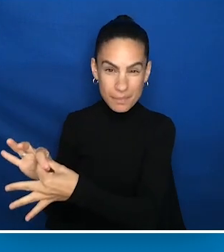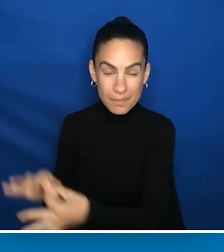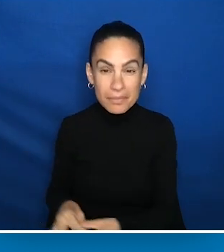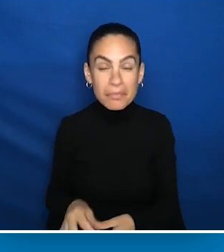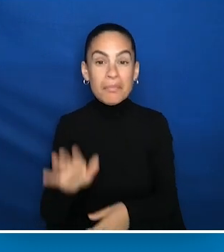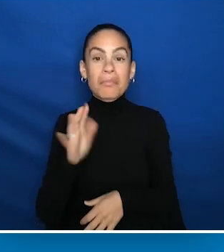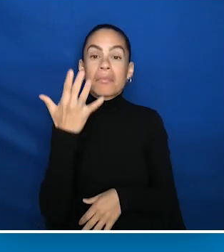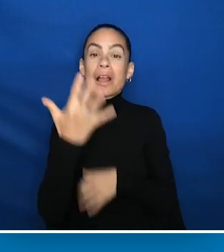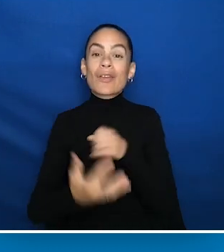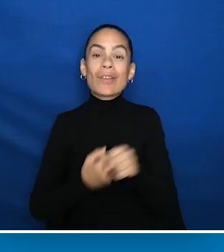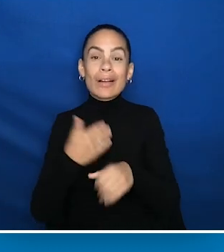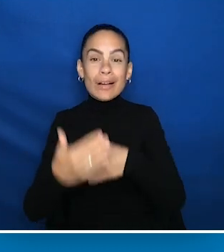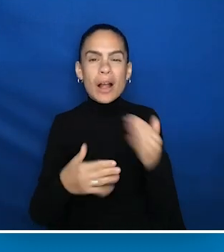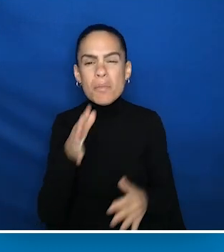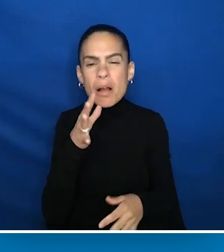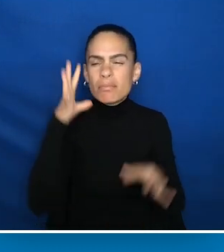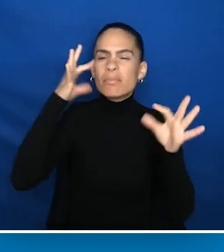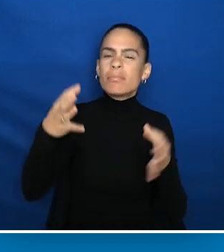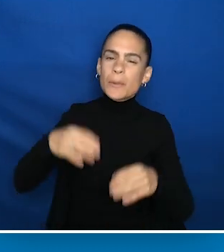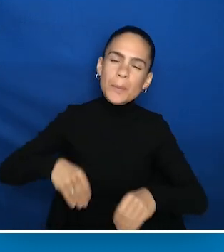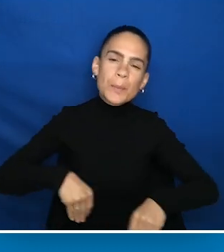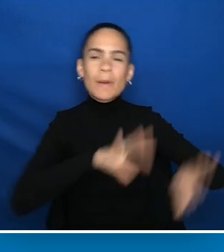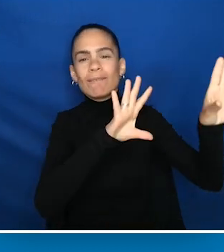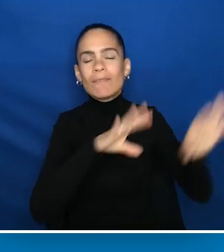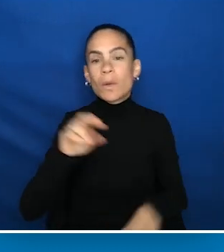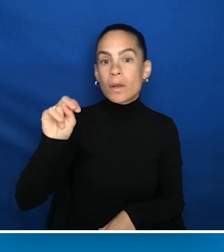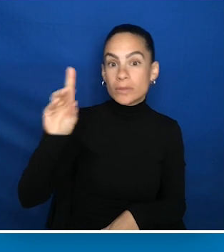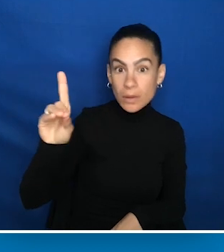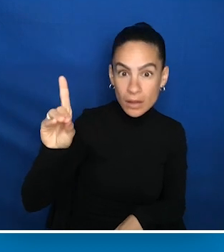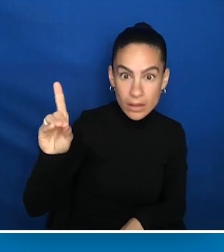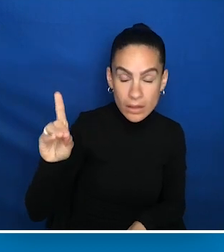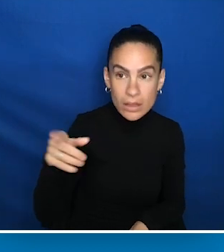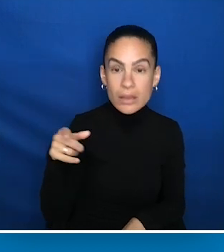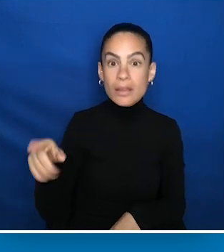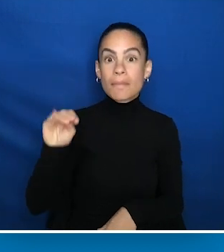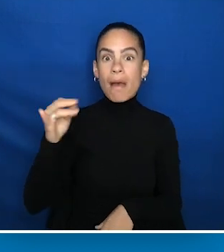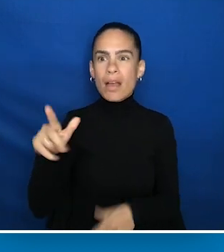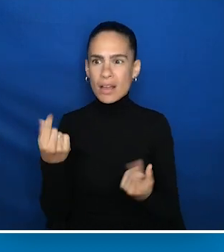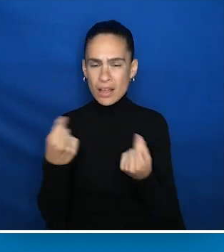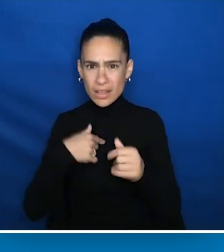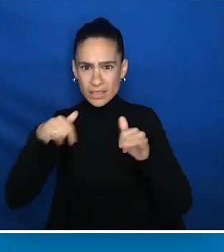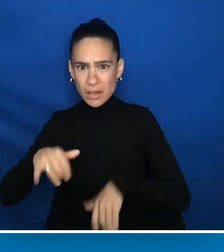his mother decided to move to North Dakota, and Michael had to decide whether to stay at Interact or move with his mother.